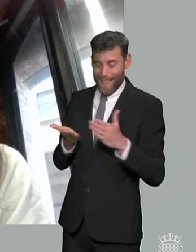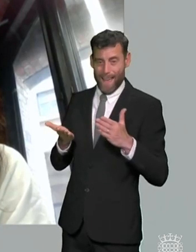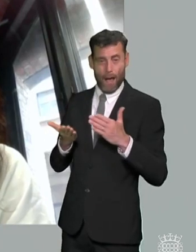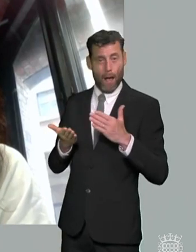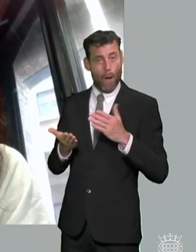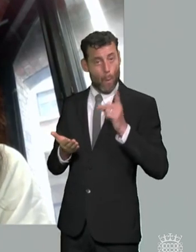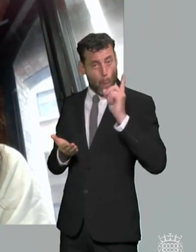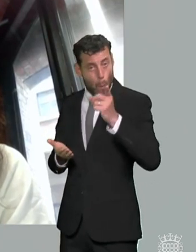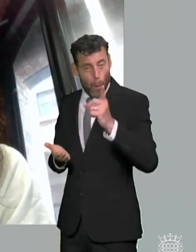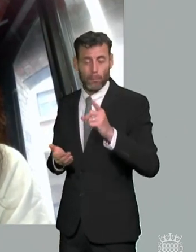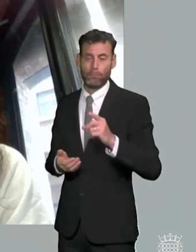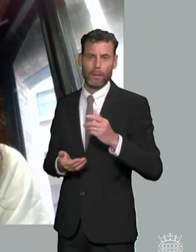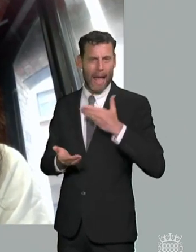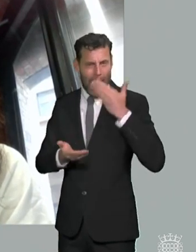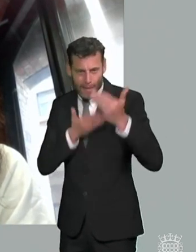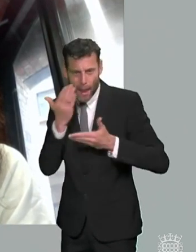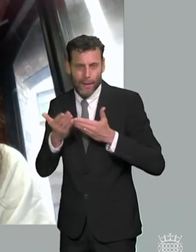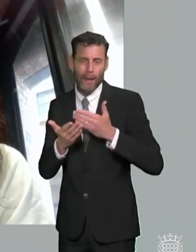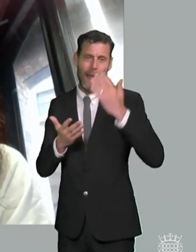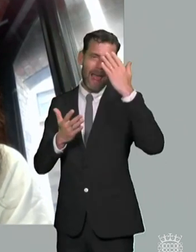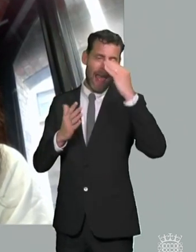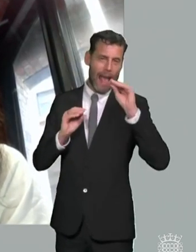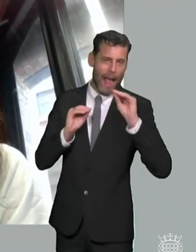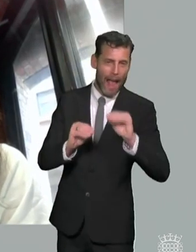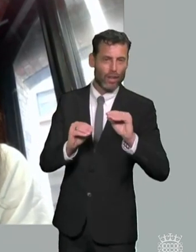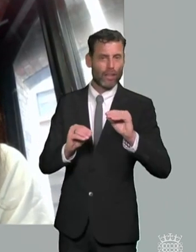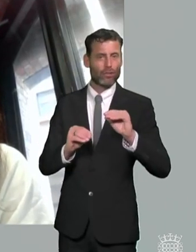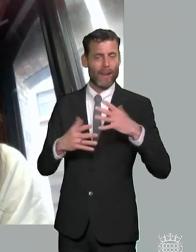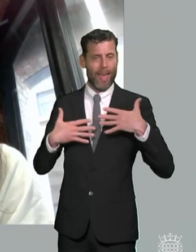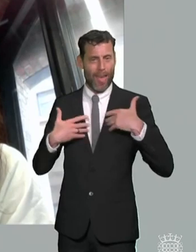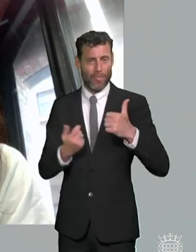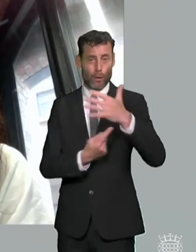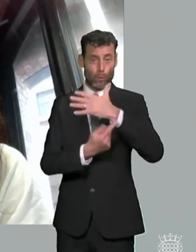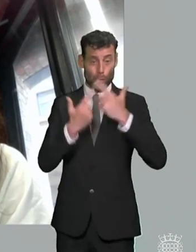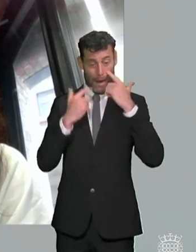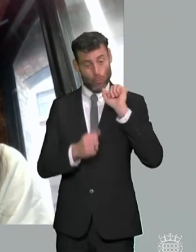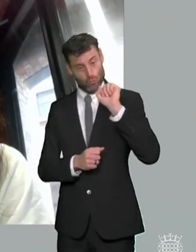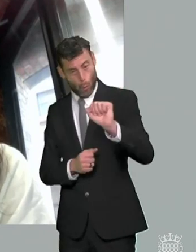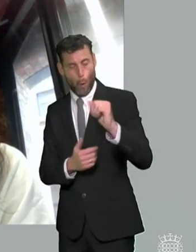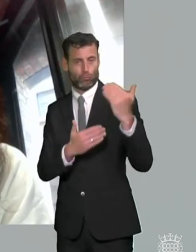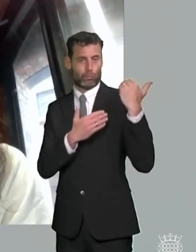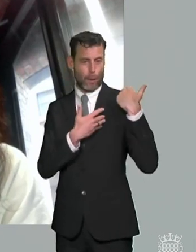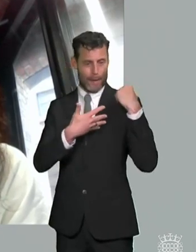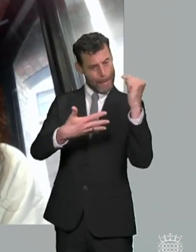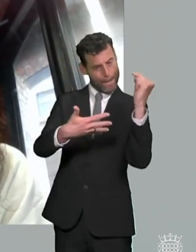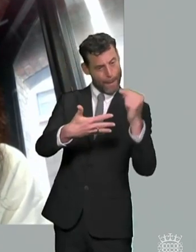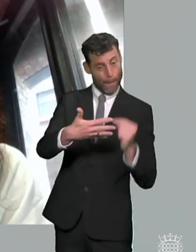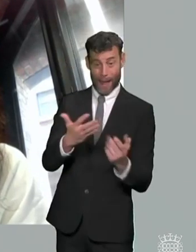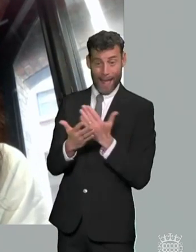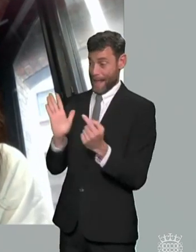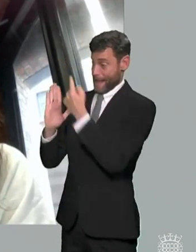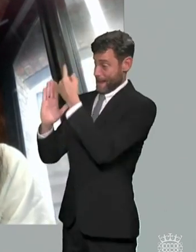roles of of education health and social care um in the round and it's around to me ensuring that all